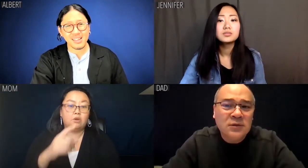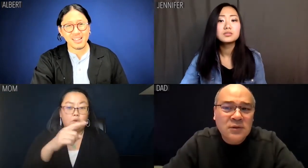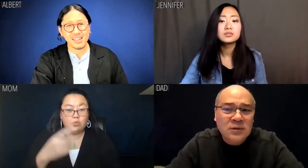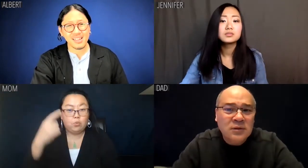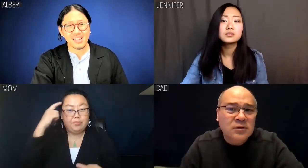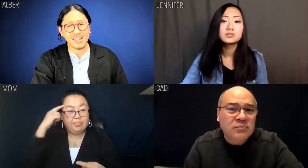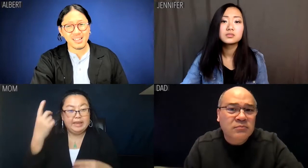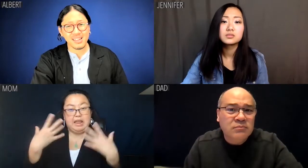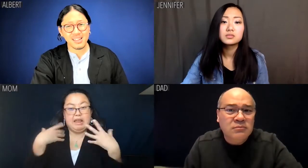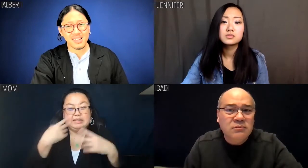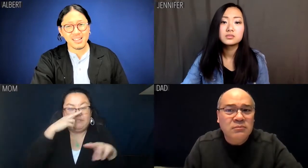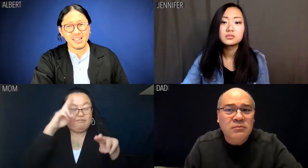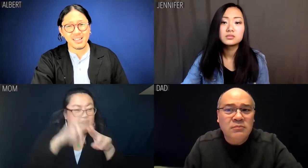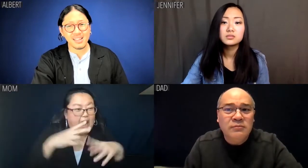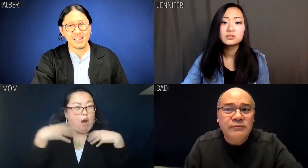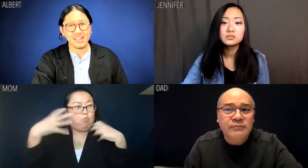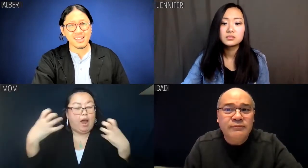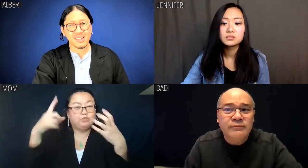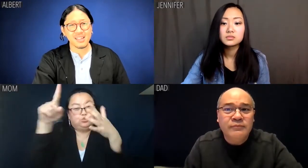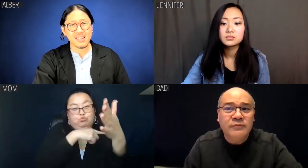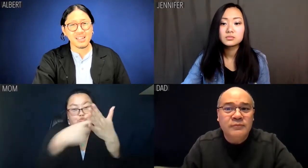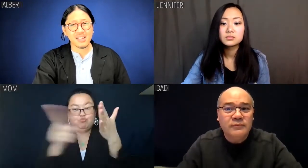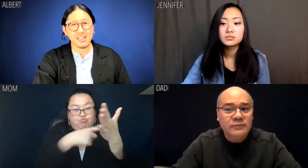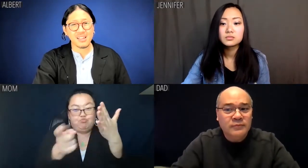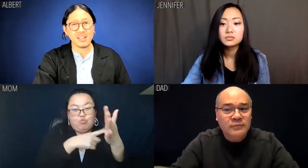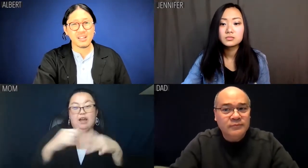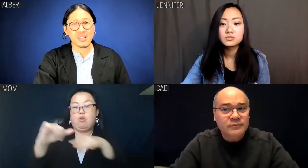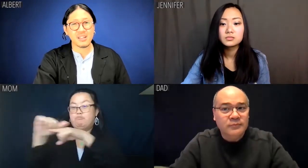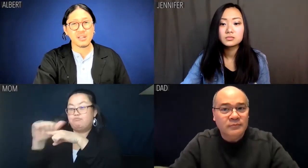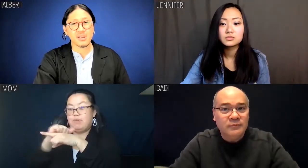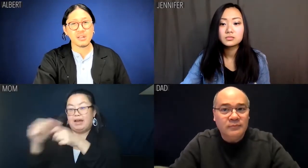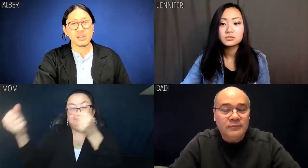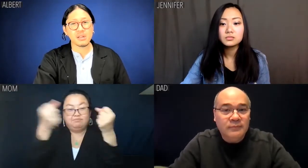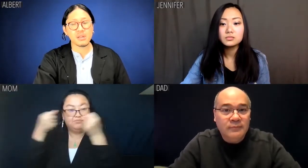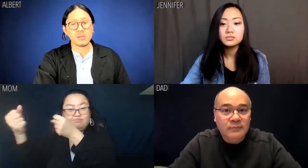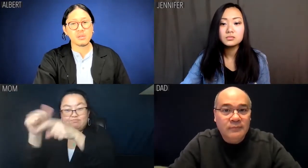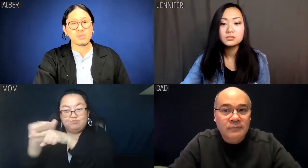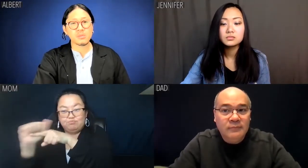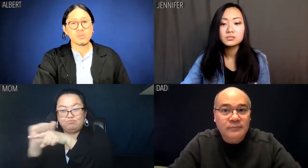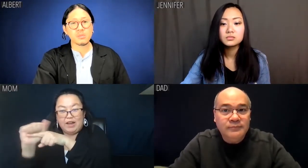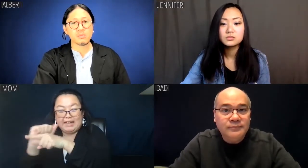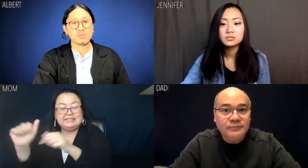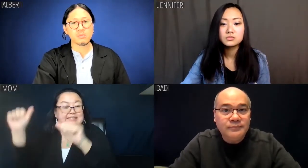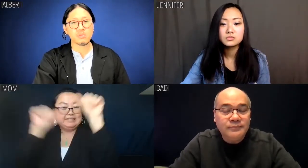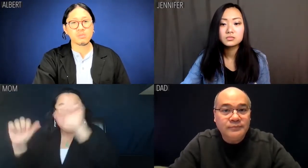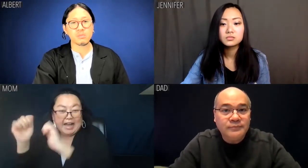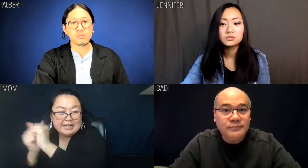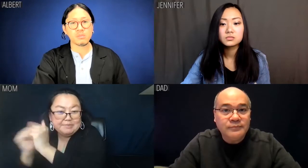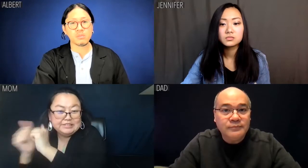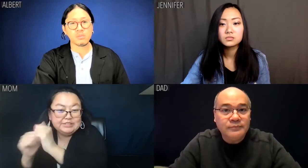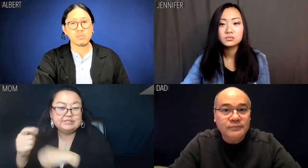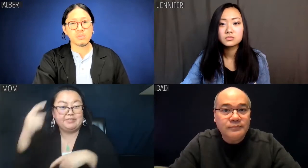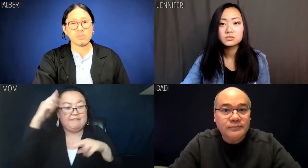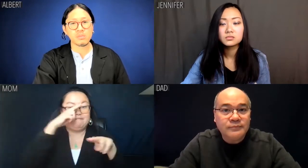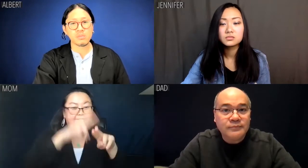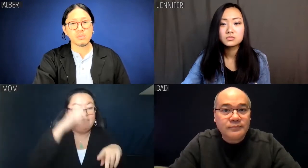Mom: You think I wanted to proof all your papers? Drive you to all those recitals and science competitions?